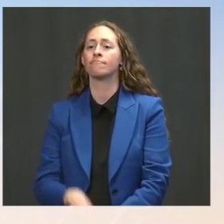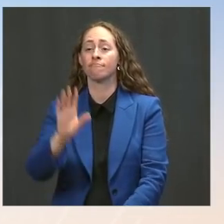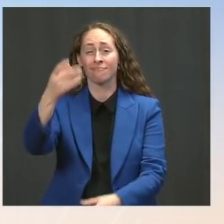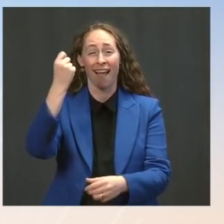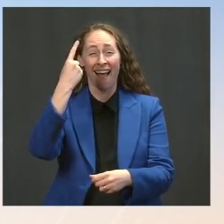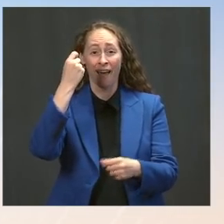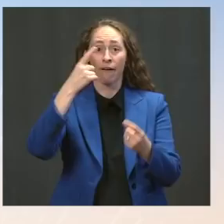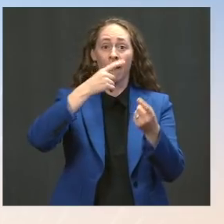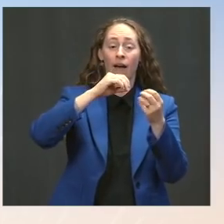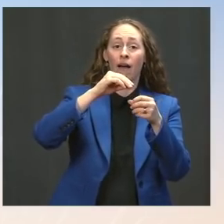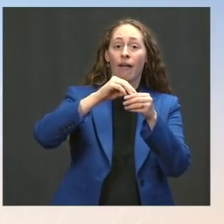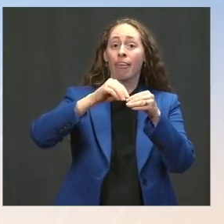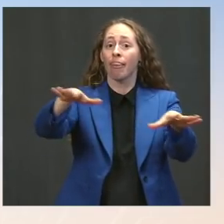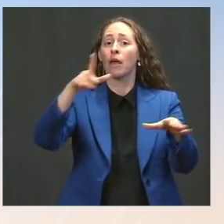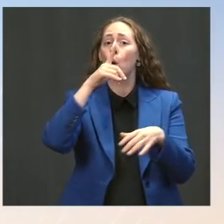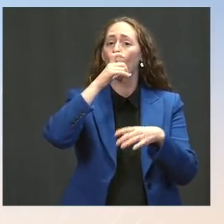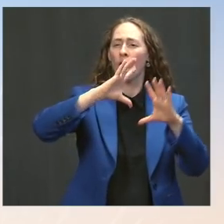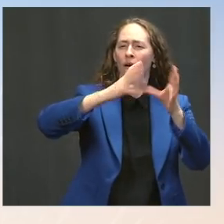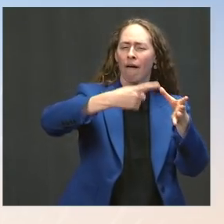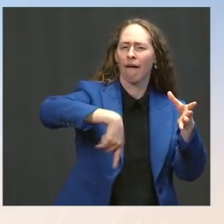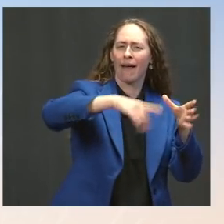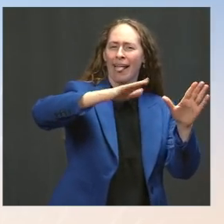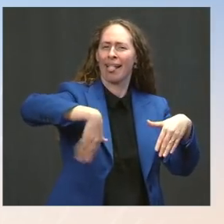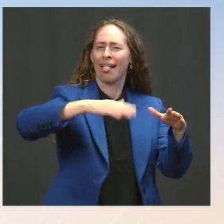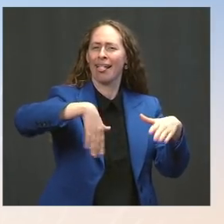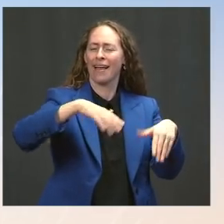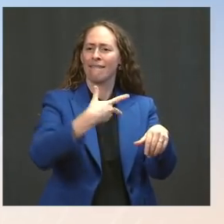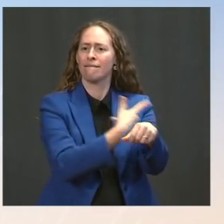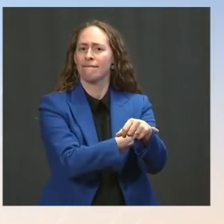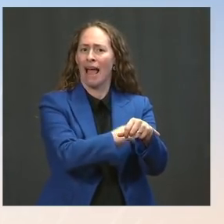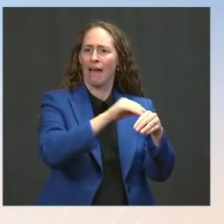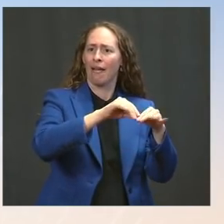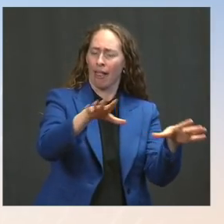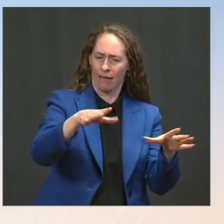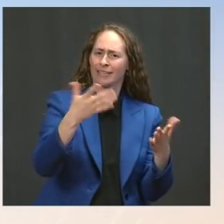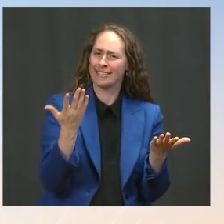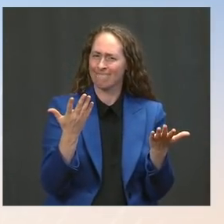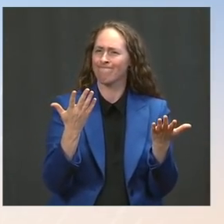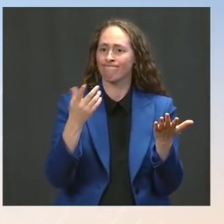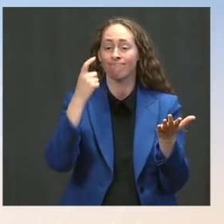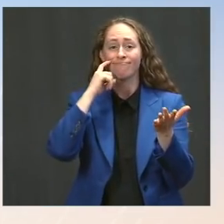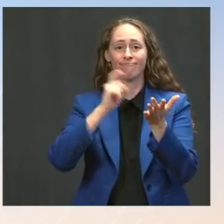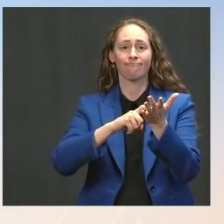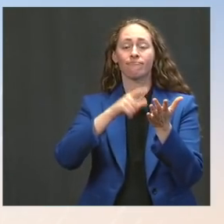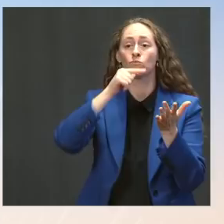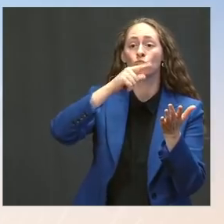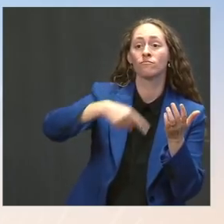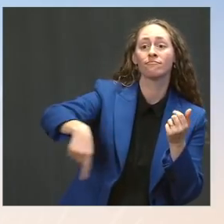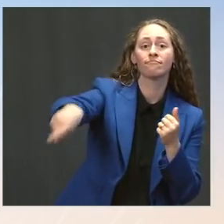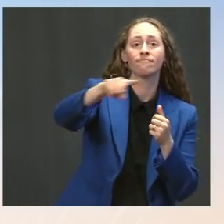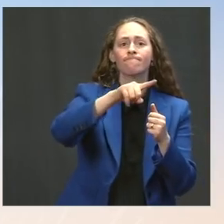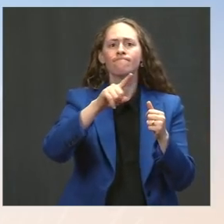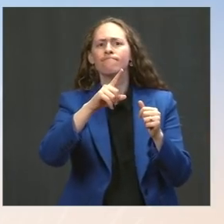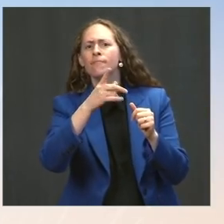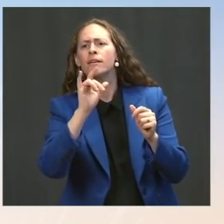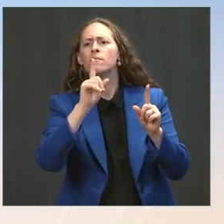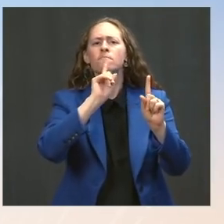We're hearing and you all are reporting on stories on those not getting vaccinated. Some of those -- like a radio host in Tennessee --